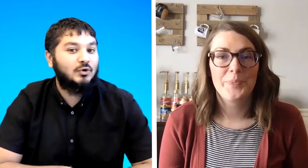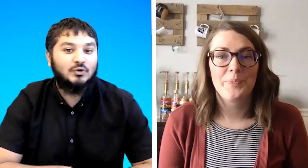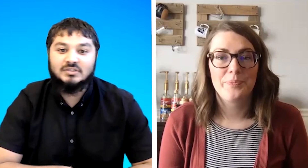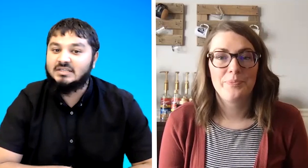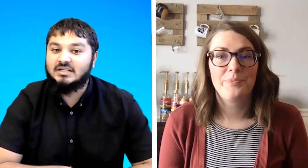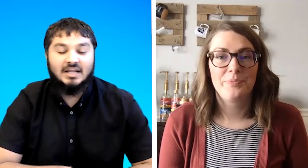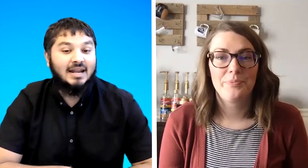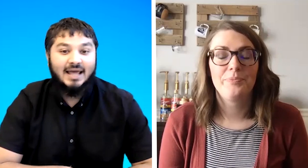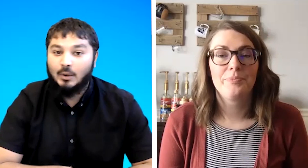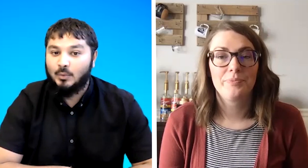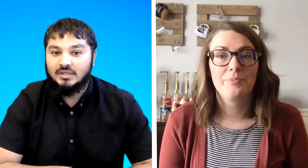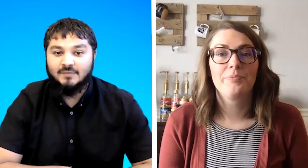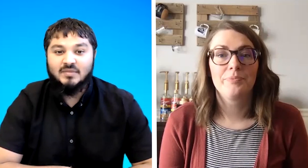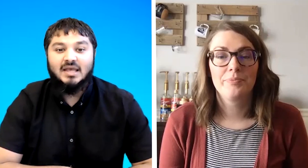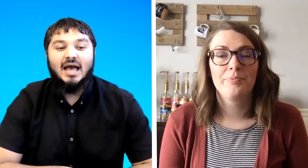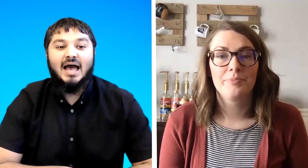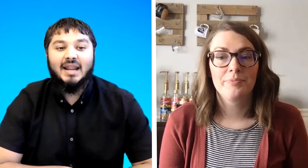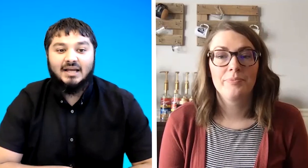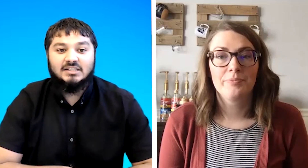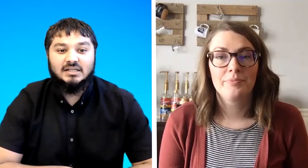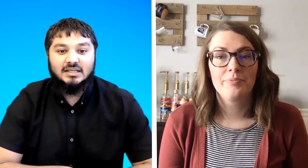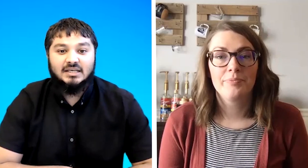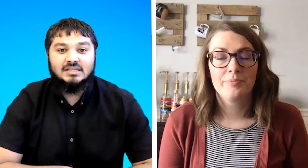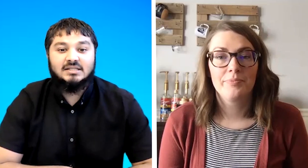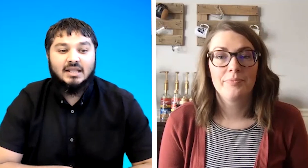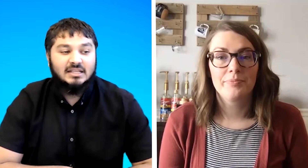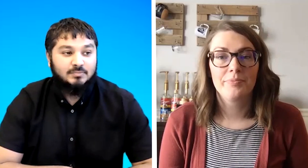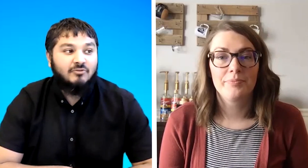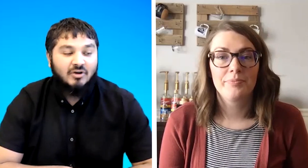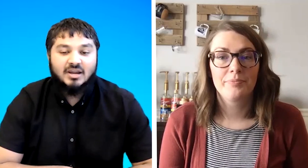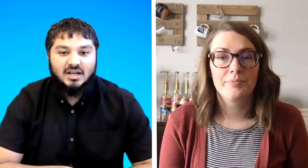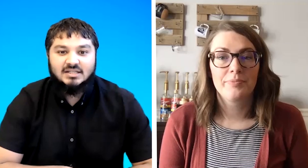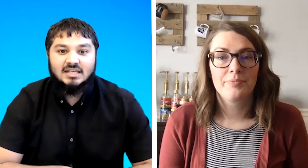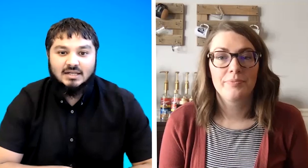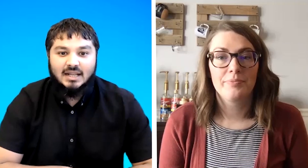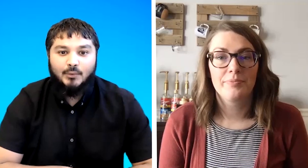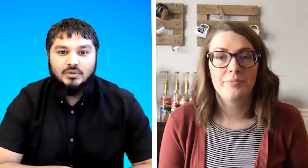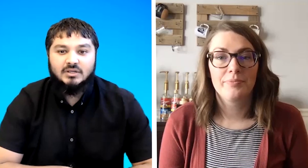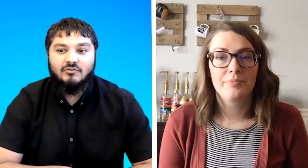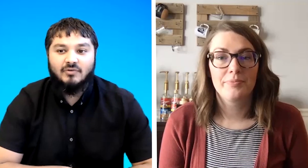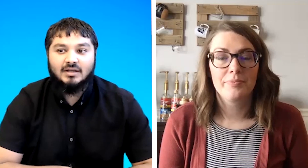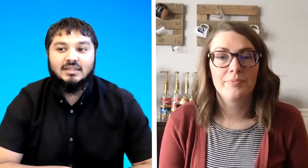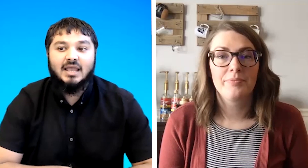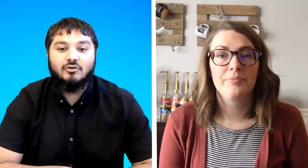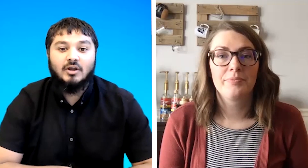considered a language and actually it's it's been recognized as a language in fact they are trying